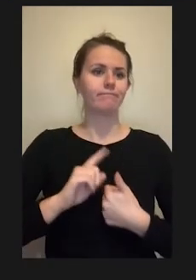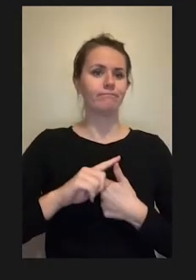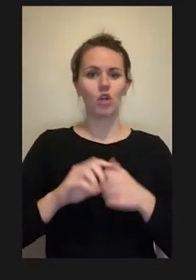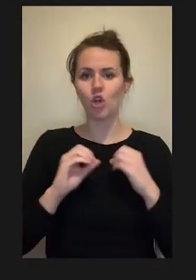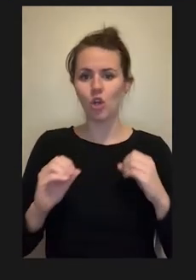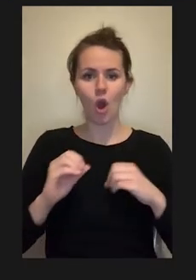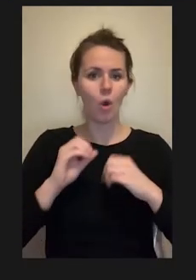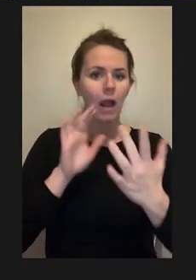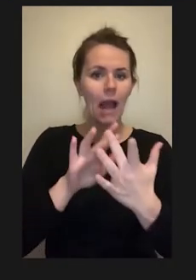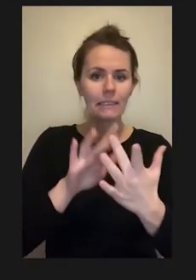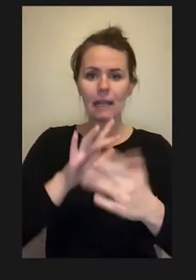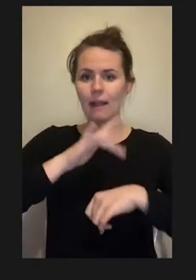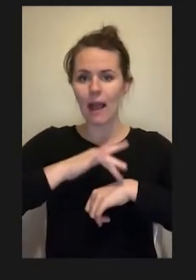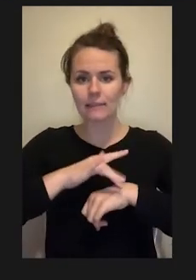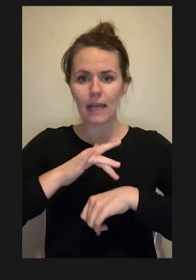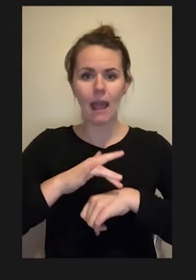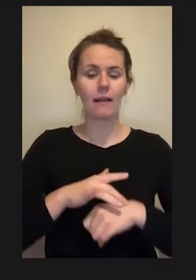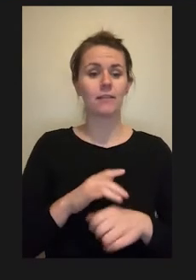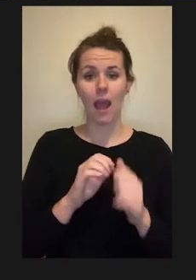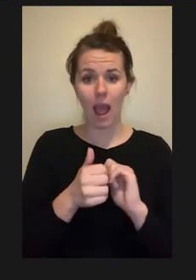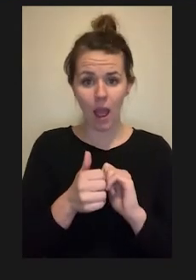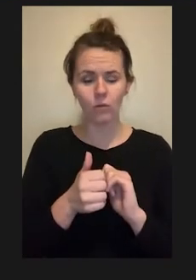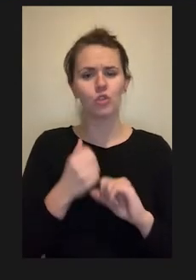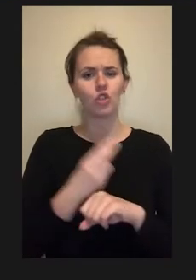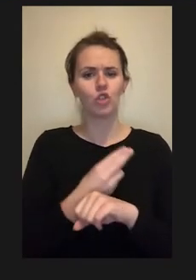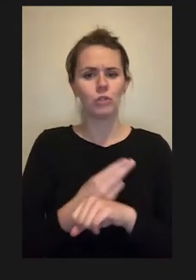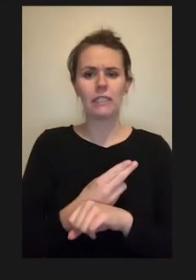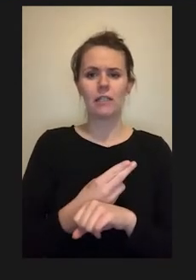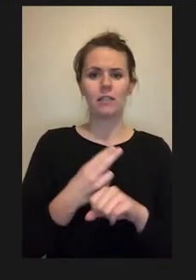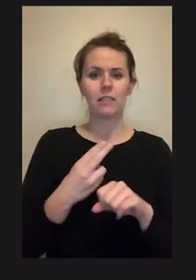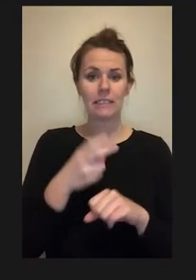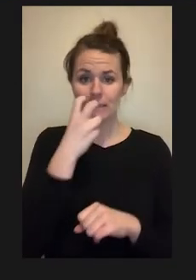operation, using speech and gesture recognition, was found to be very helpful.